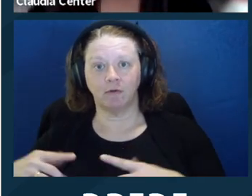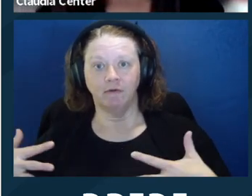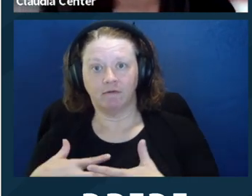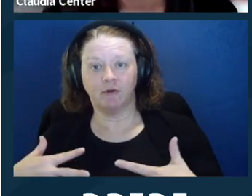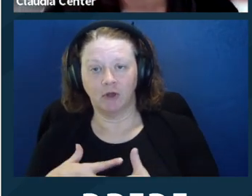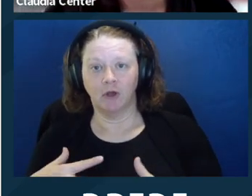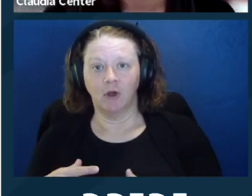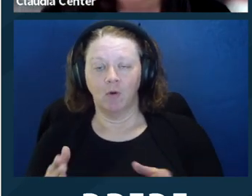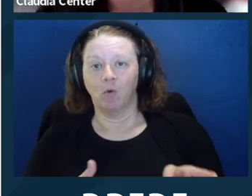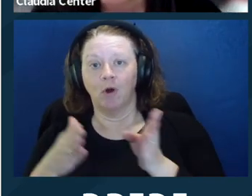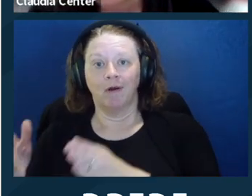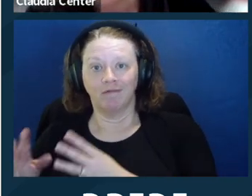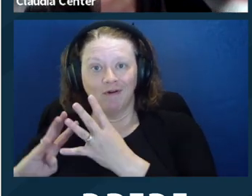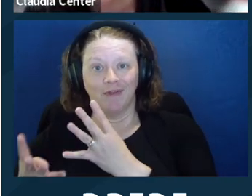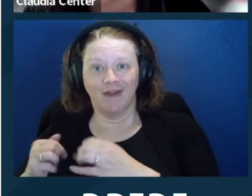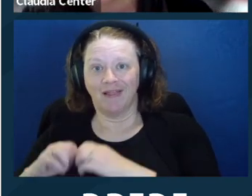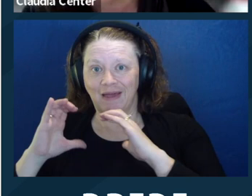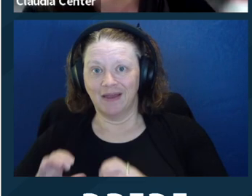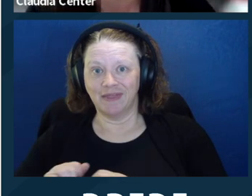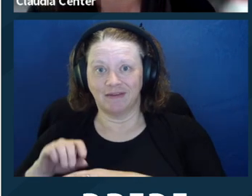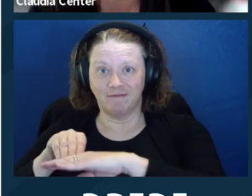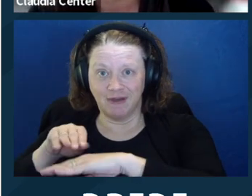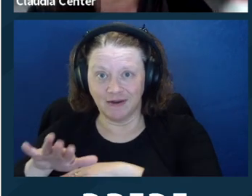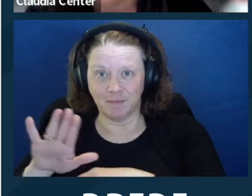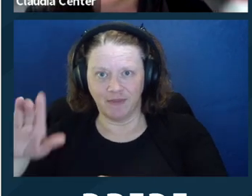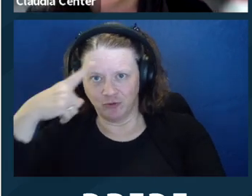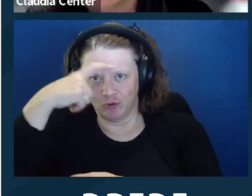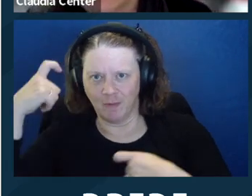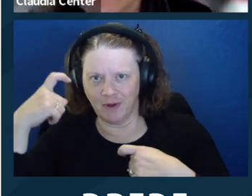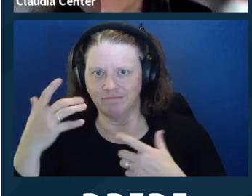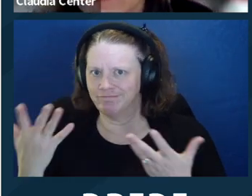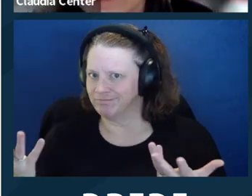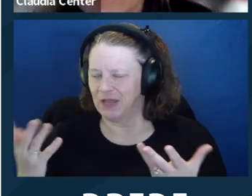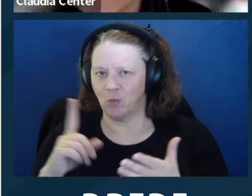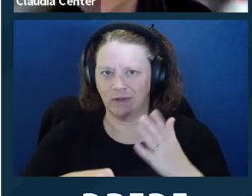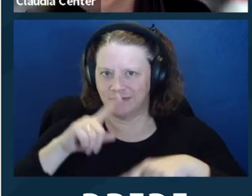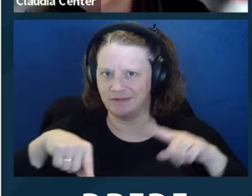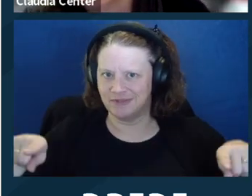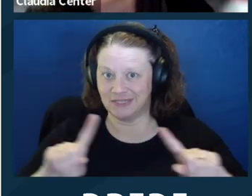that I haven't thought about before, so I'll give an answer, and then I'll pass to Ayesha.